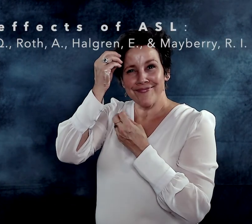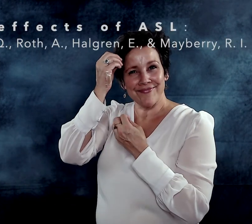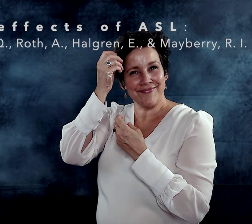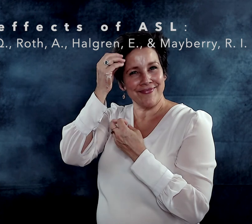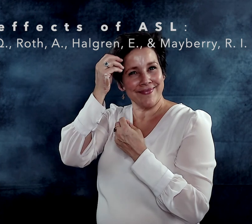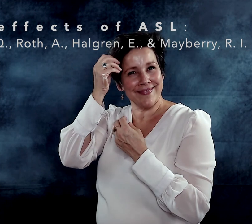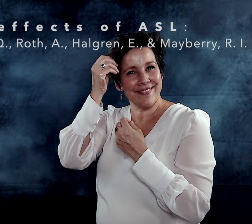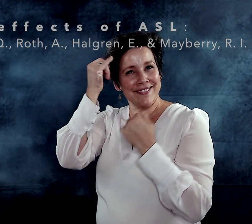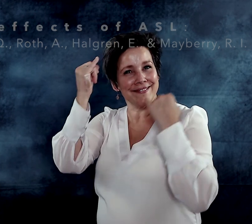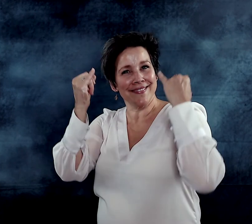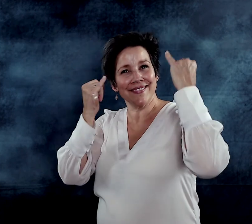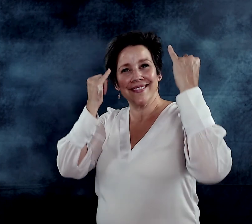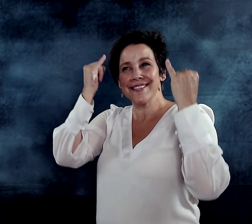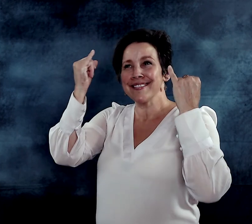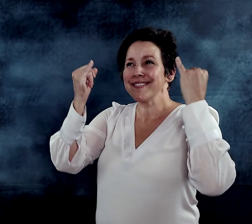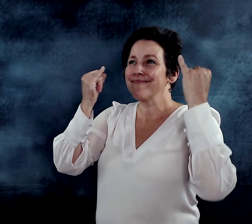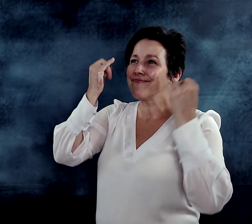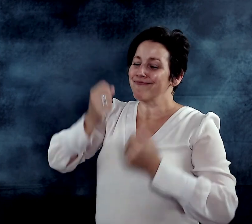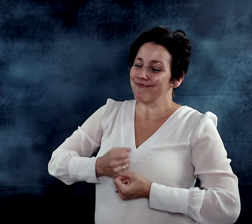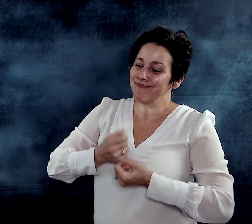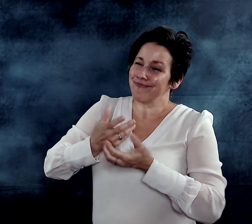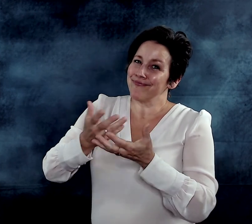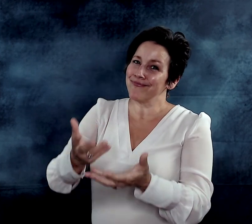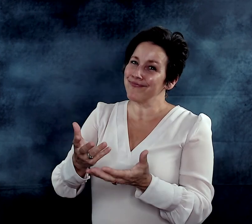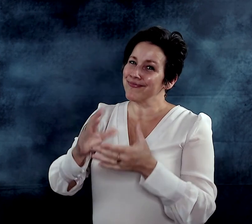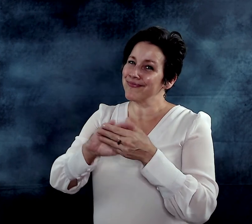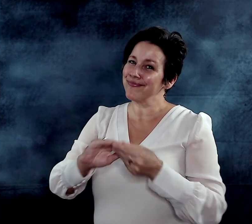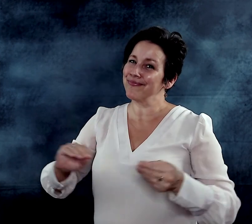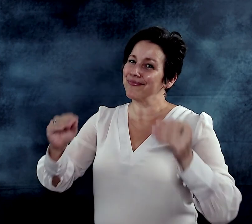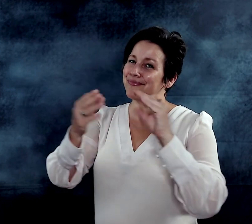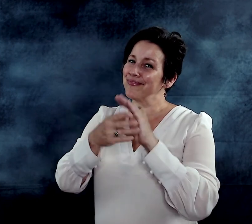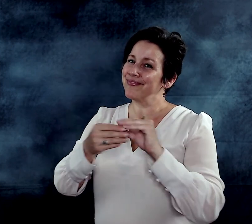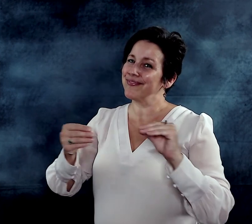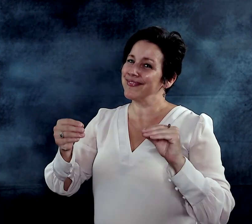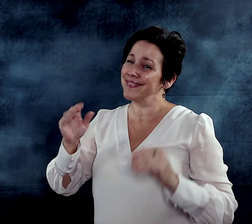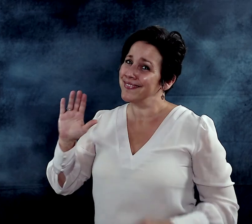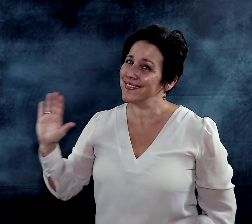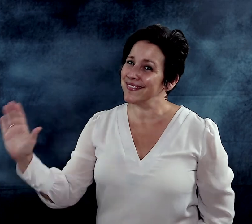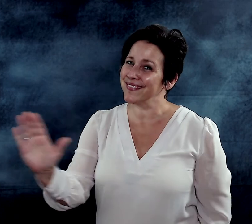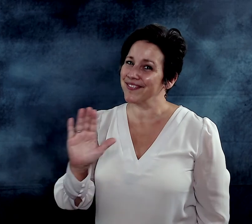think, imagine and tell his/her story.